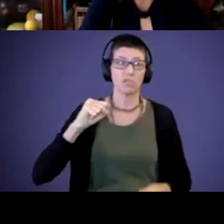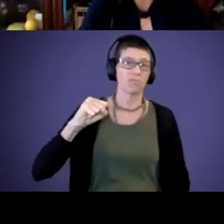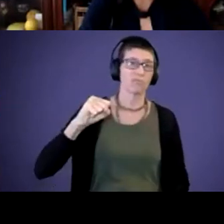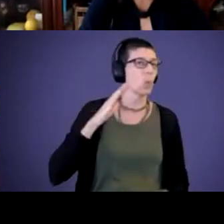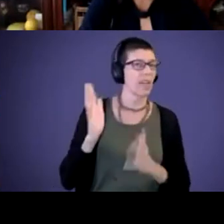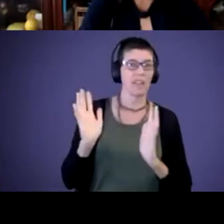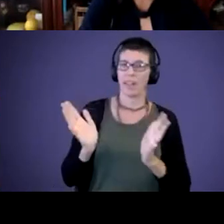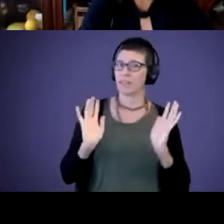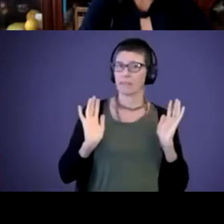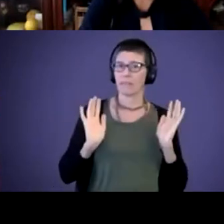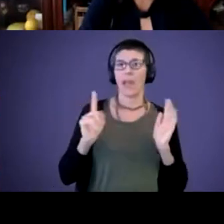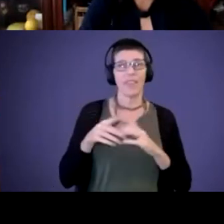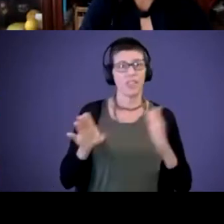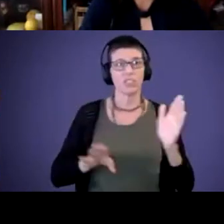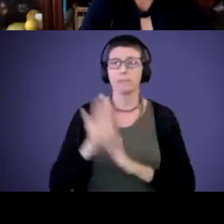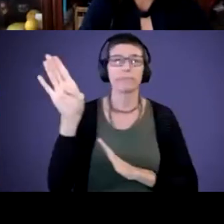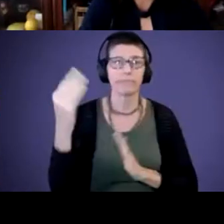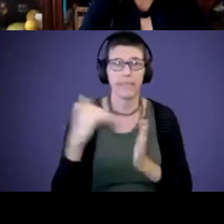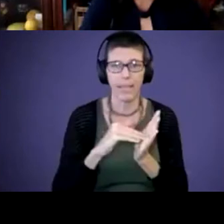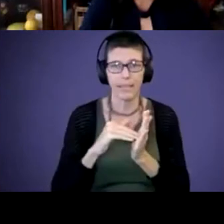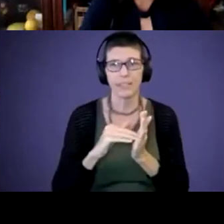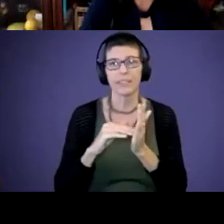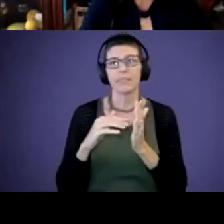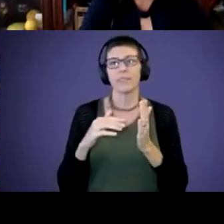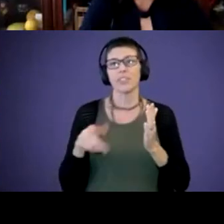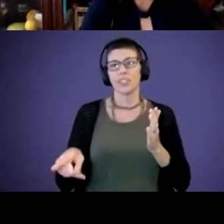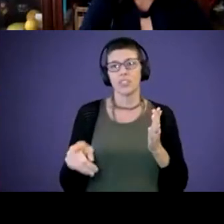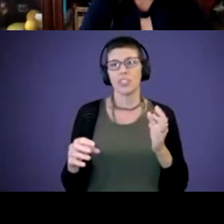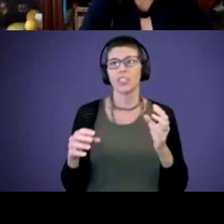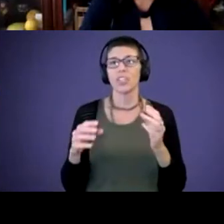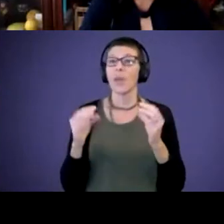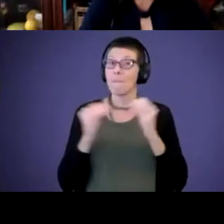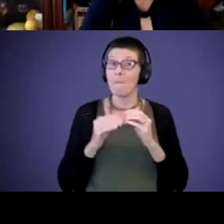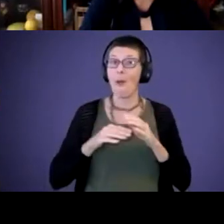she flourishes. She starts, she's taking more steps by herself now. It's amazing.